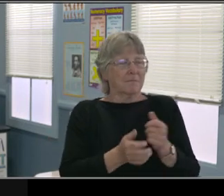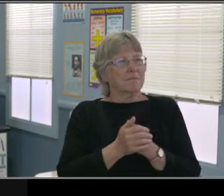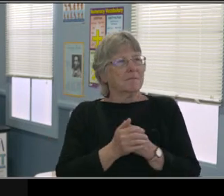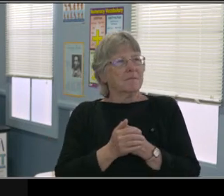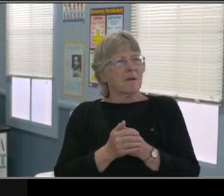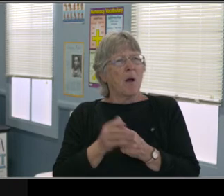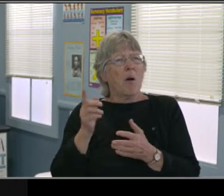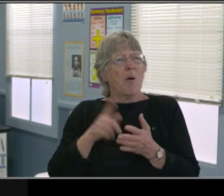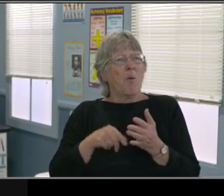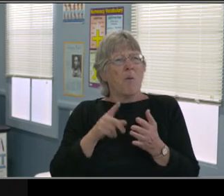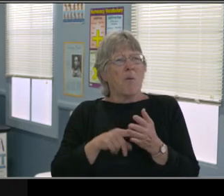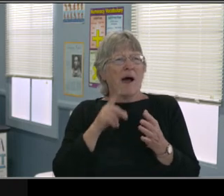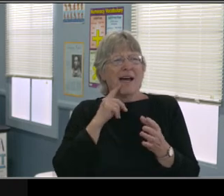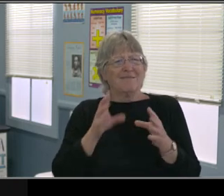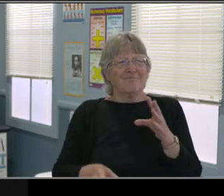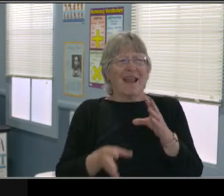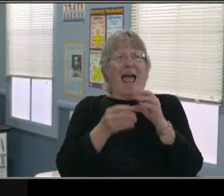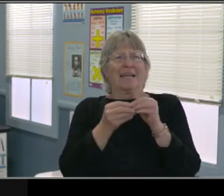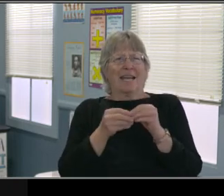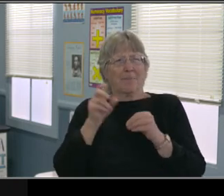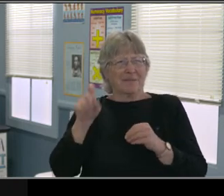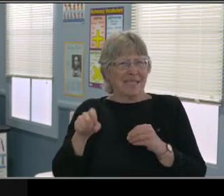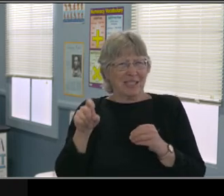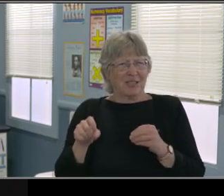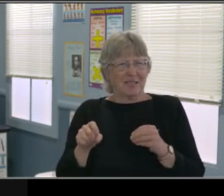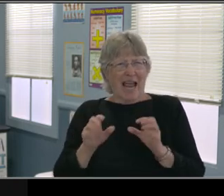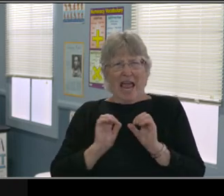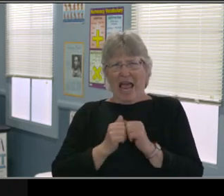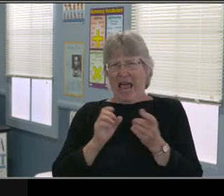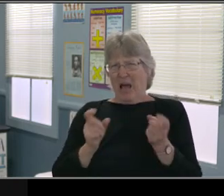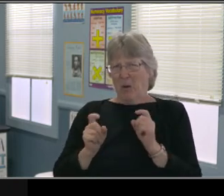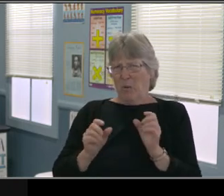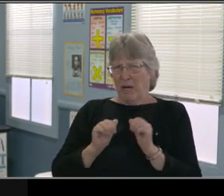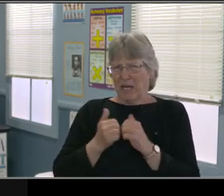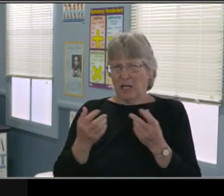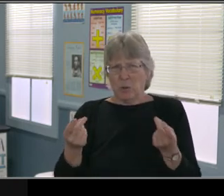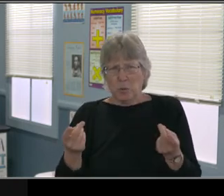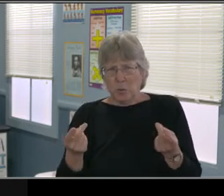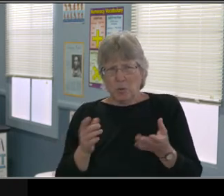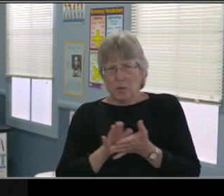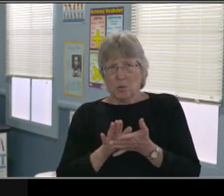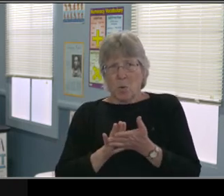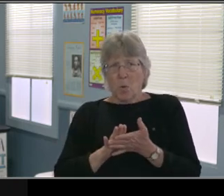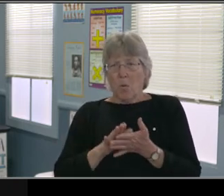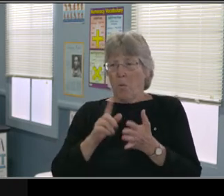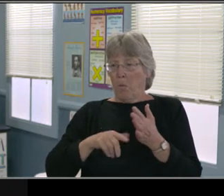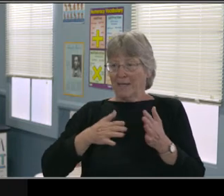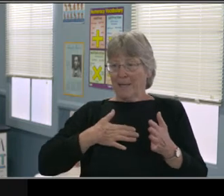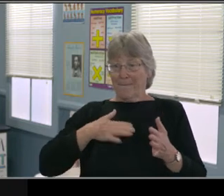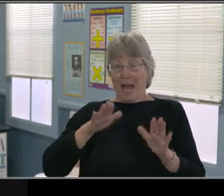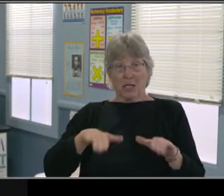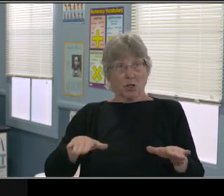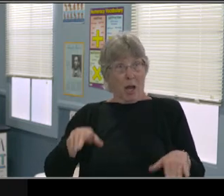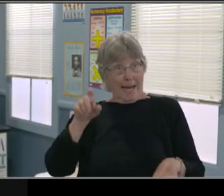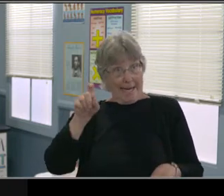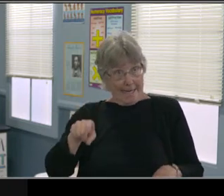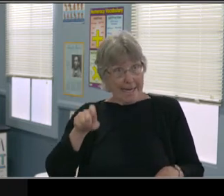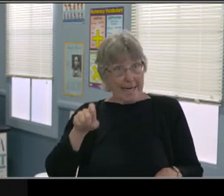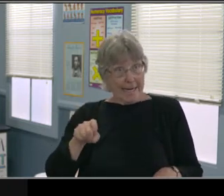And so I'm encouraging you as parents during this section, during this distance learning plan, is to say, "Okay,